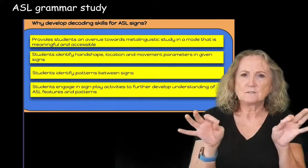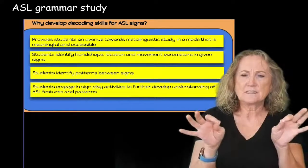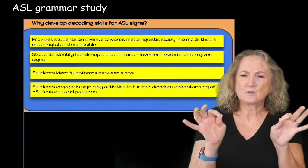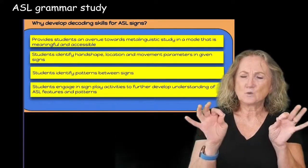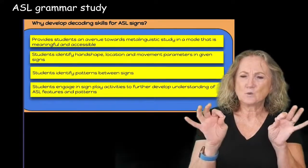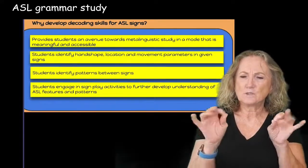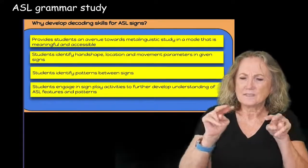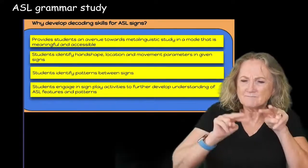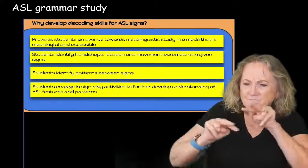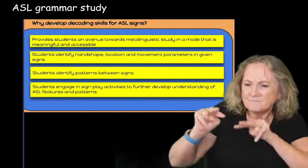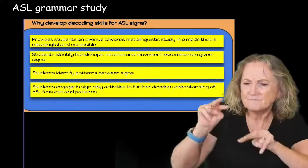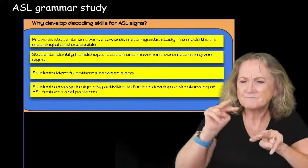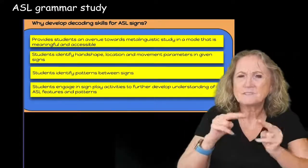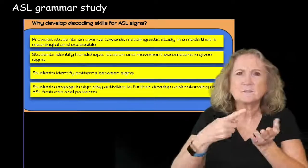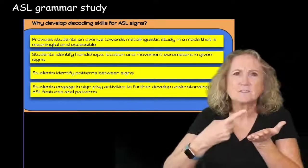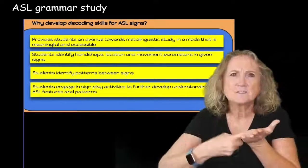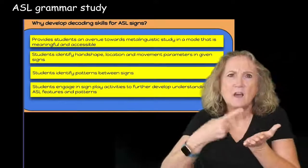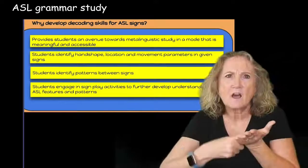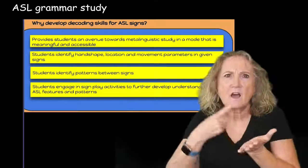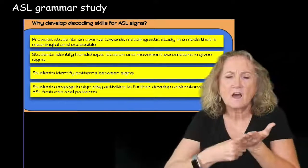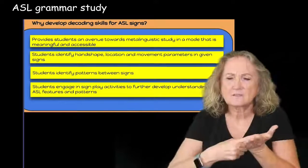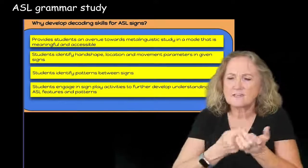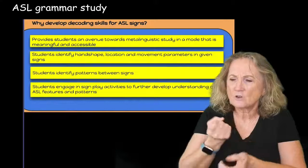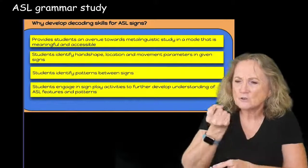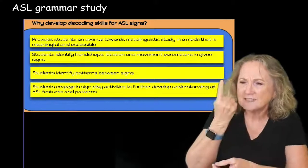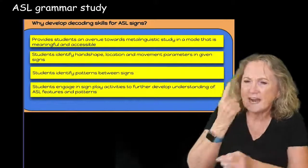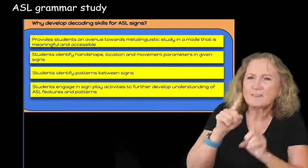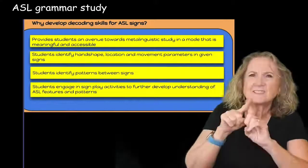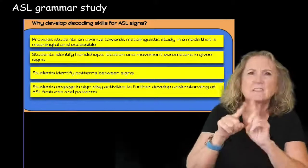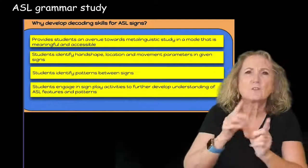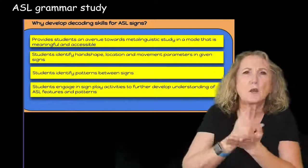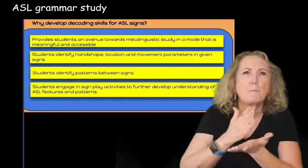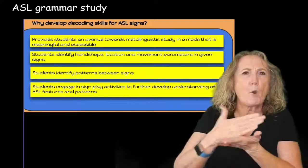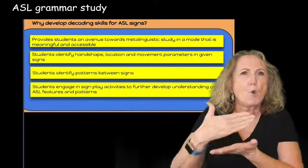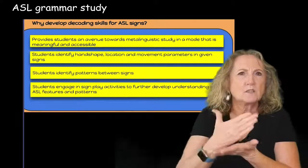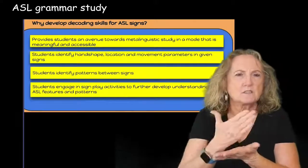look at their language and explore it